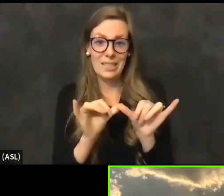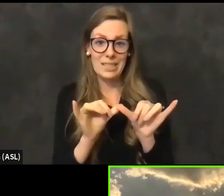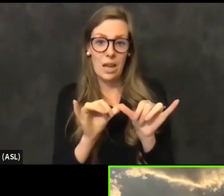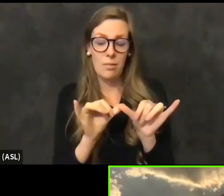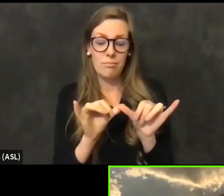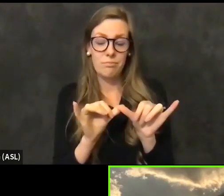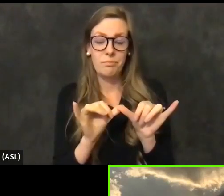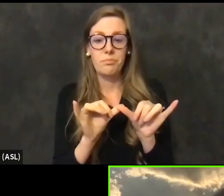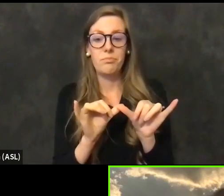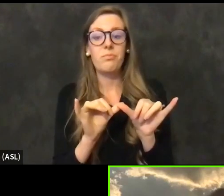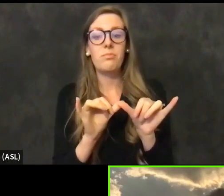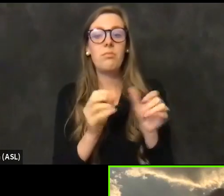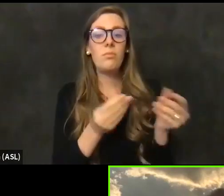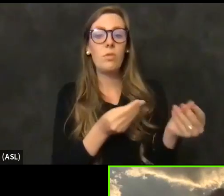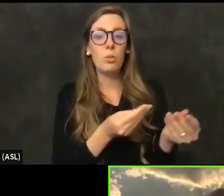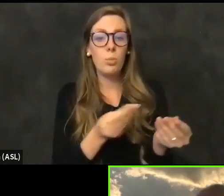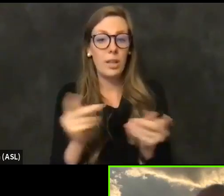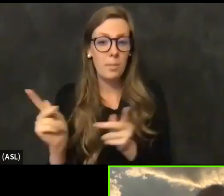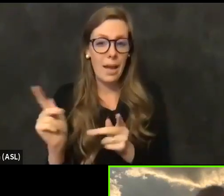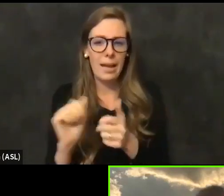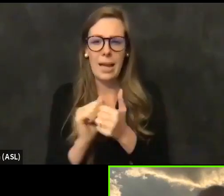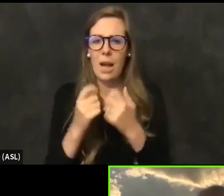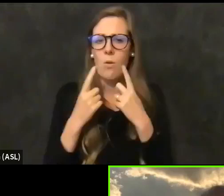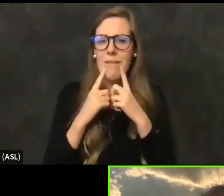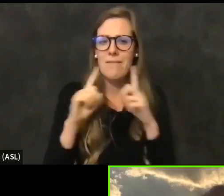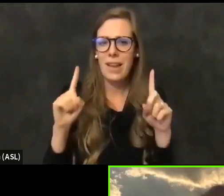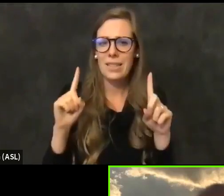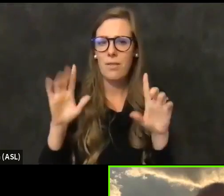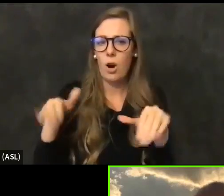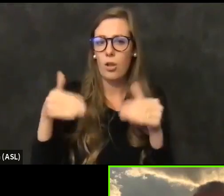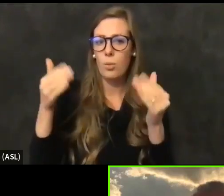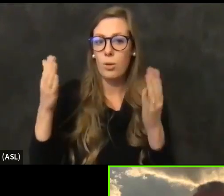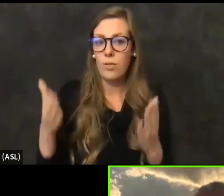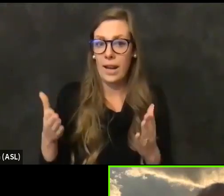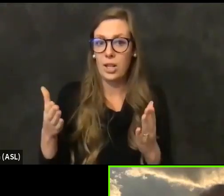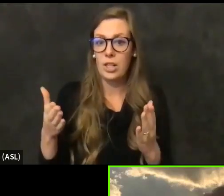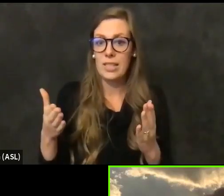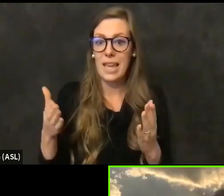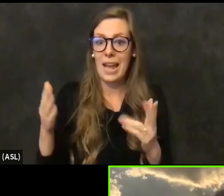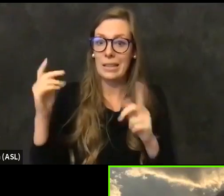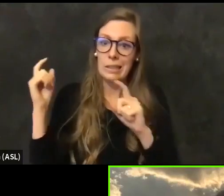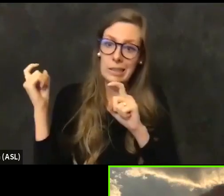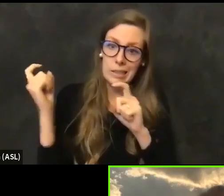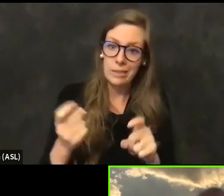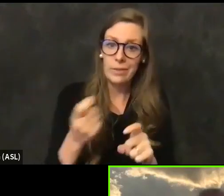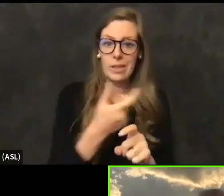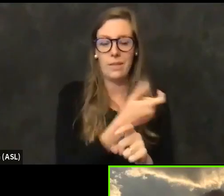effective different providers are getting those into people's arms. It does appear that still us here in